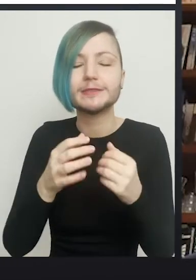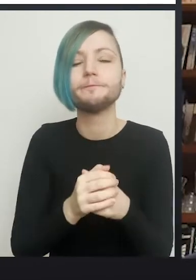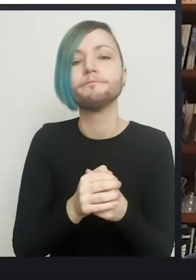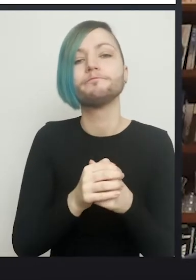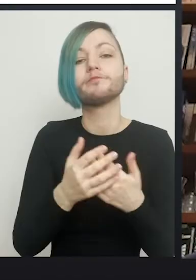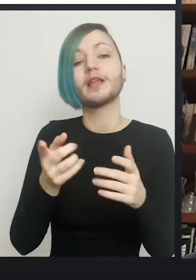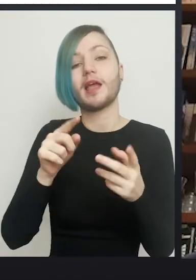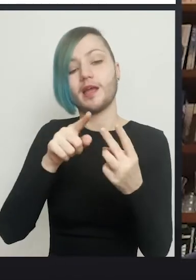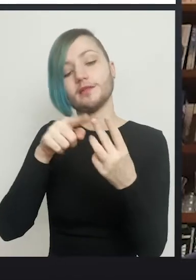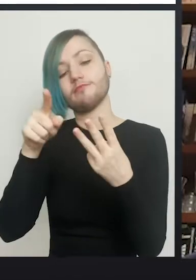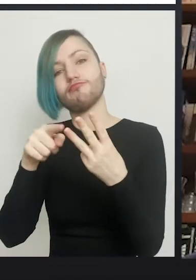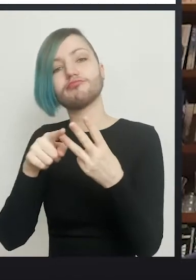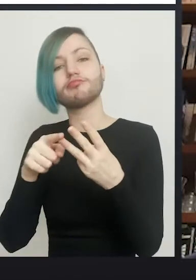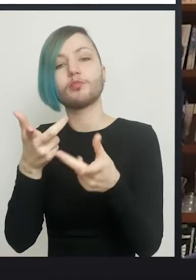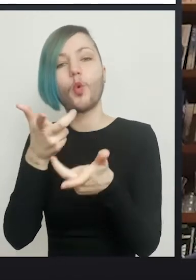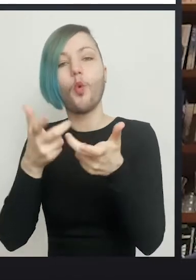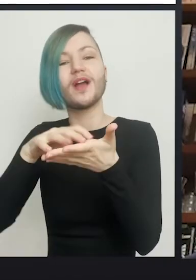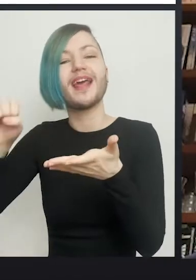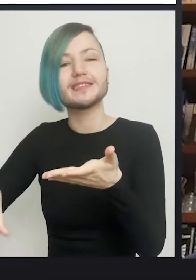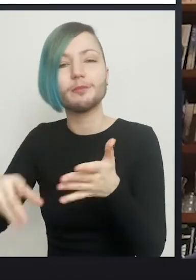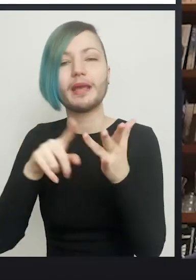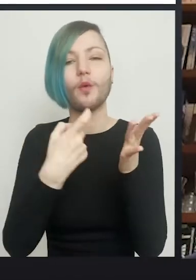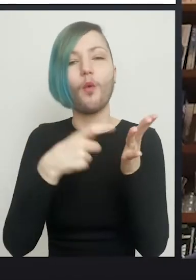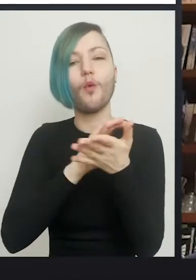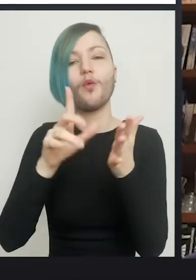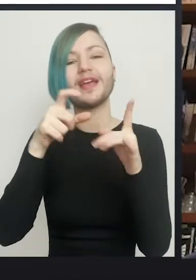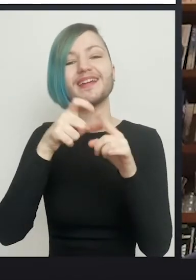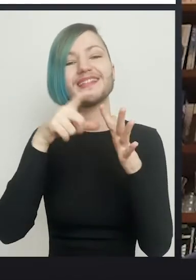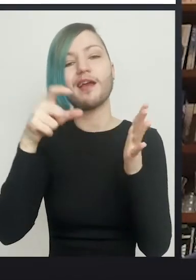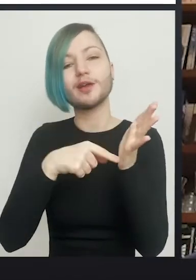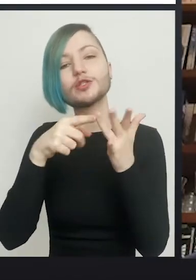So remind me afterwards that we need to catch up on those two options as well.